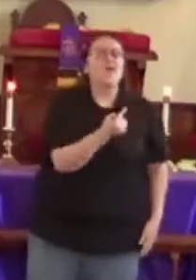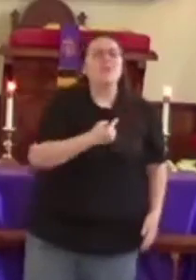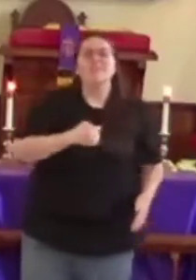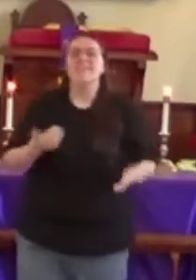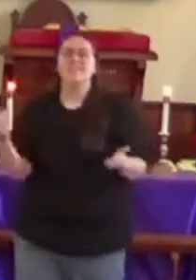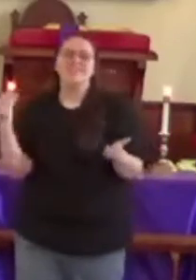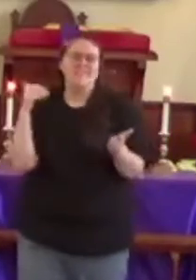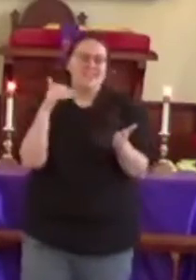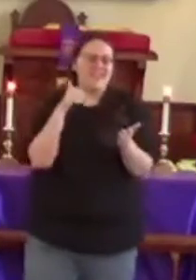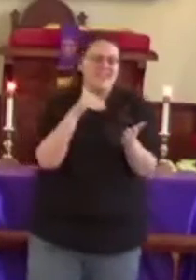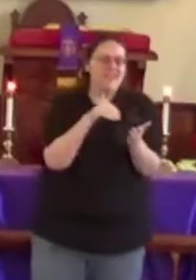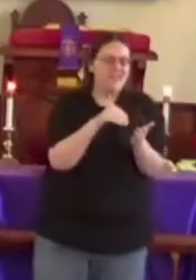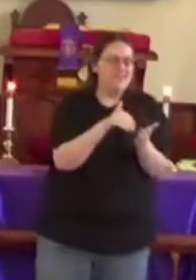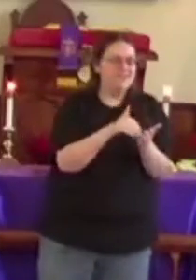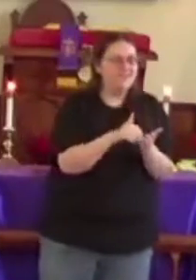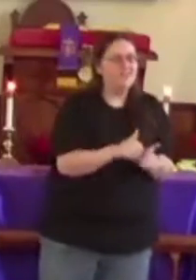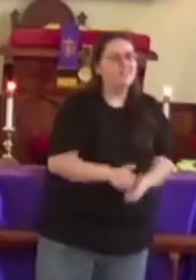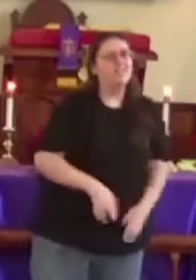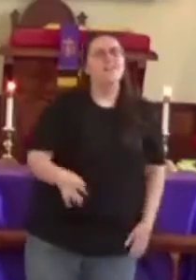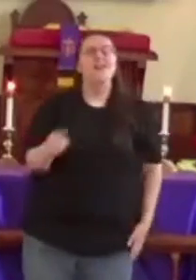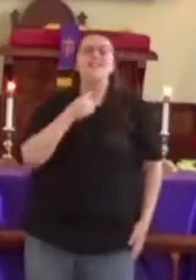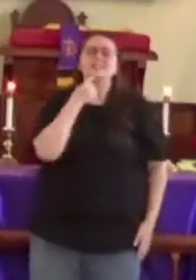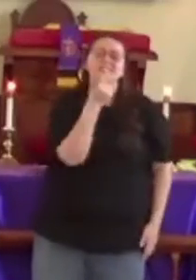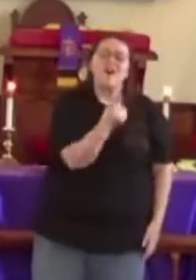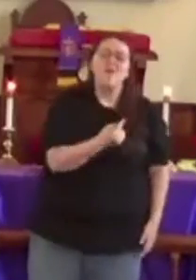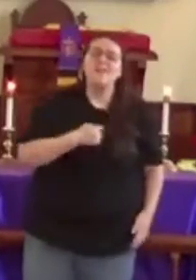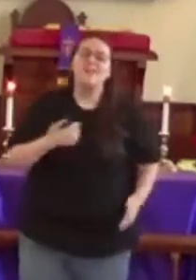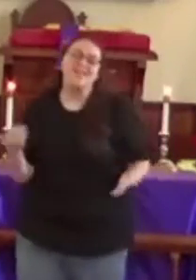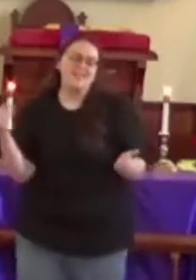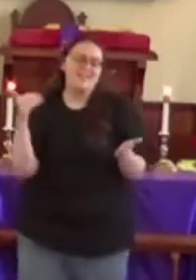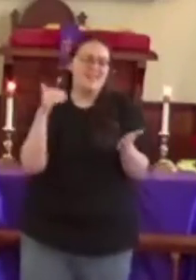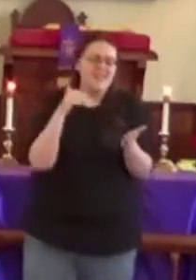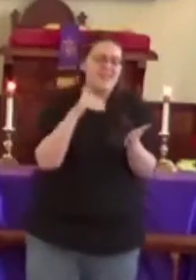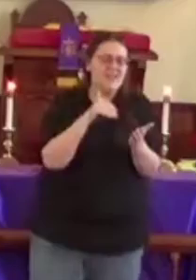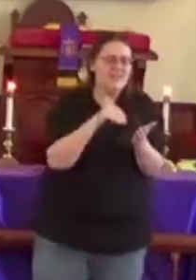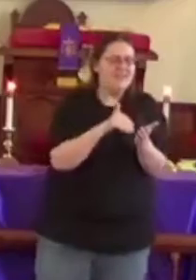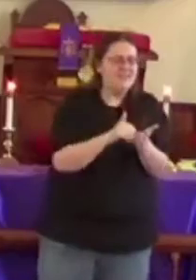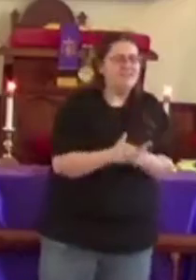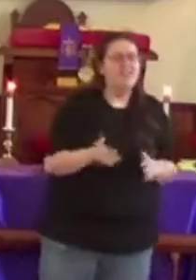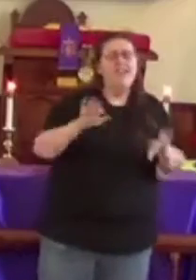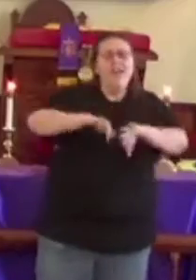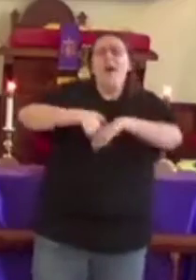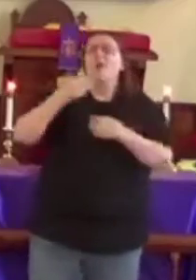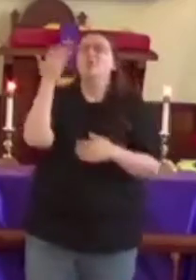Tell me again